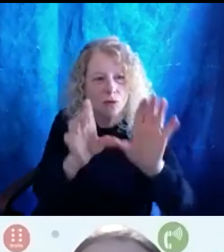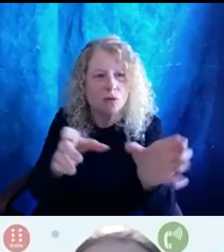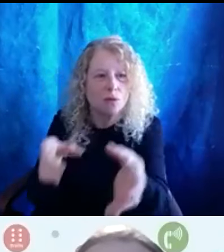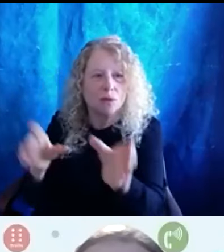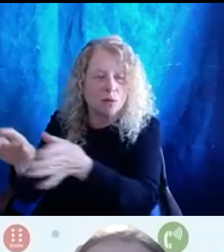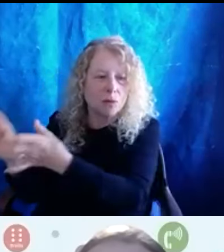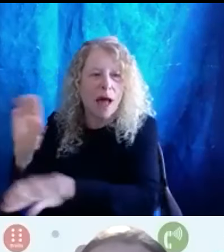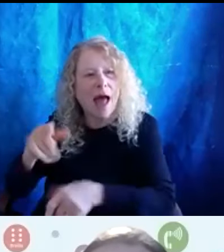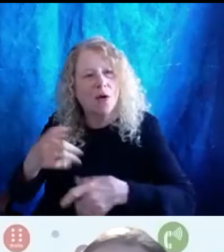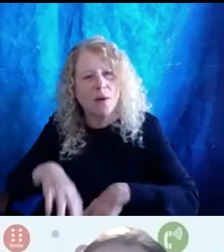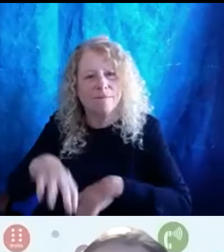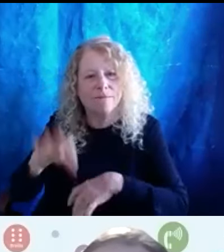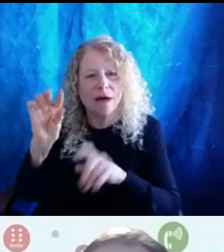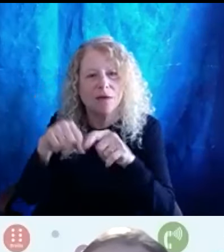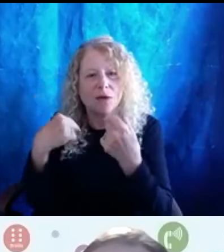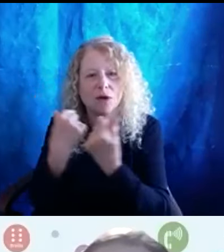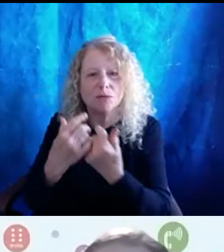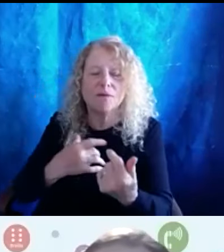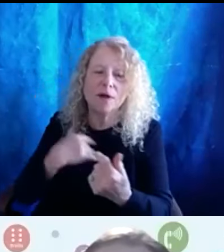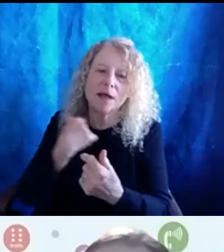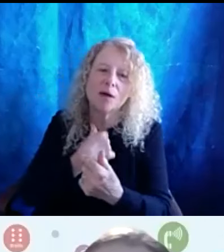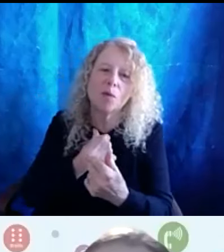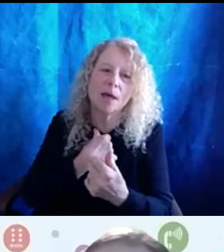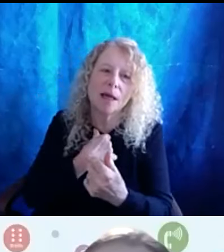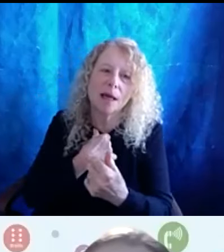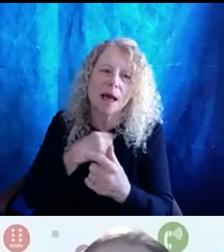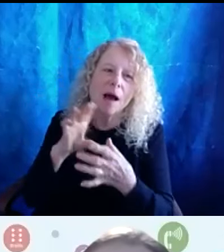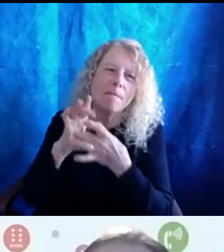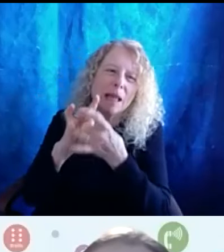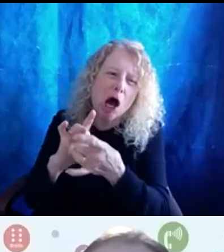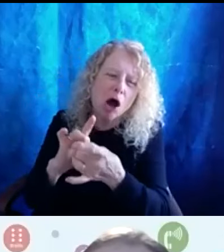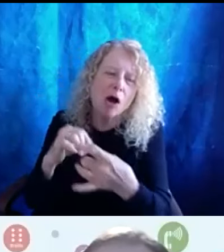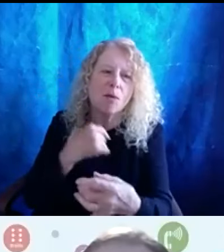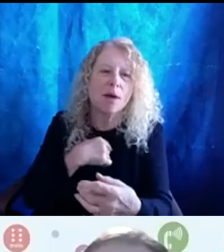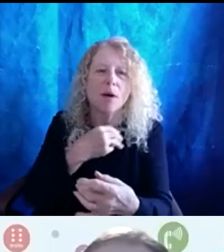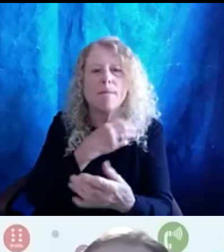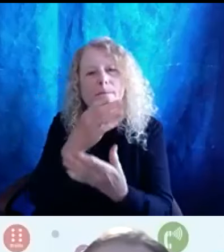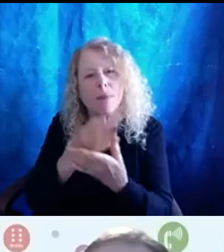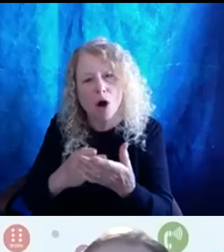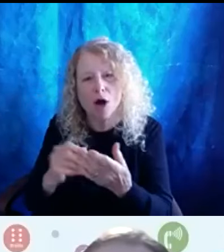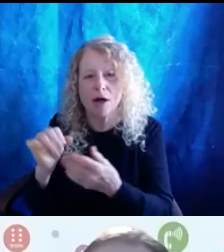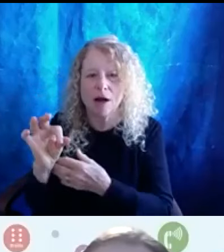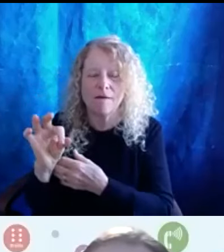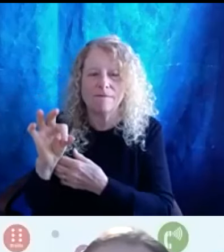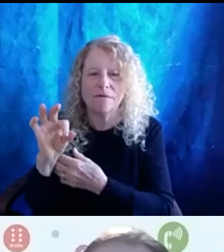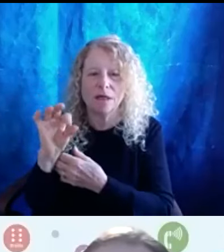like we are belong like we are a part of, right. And so those are areas of some